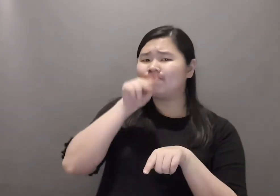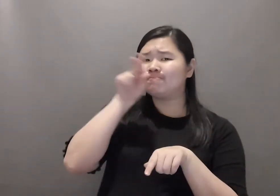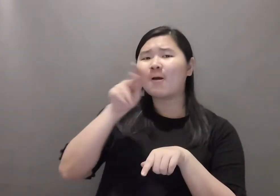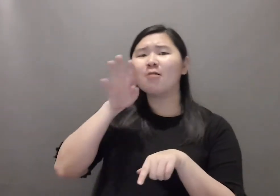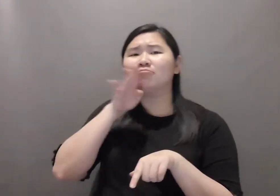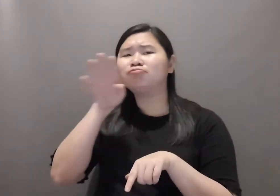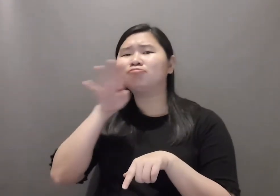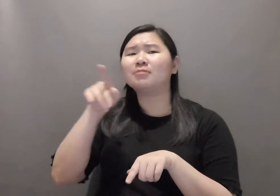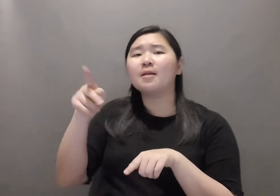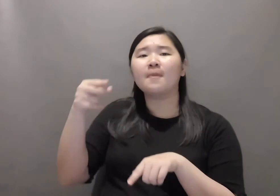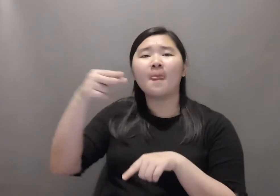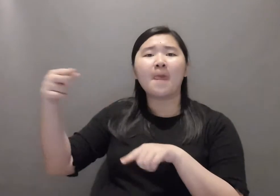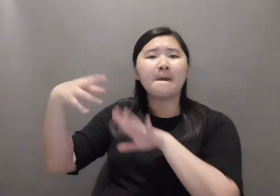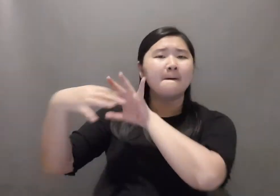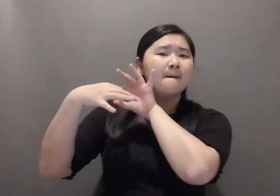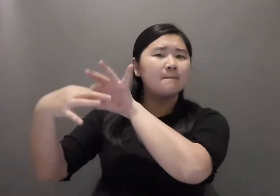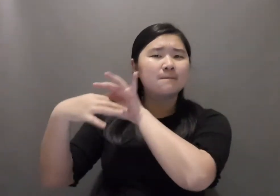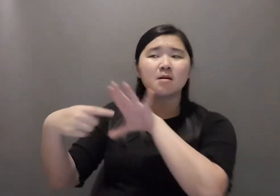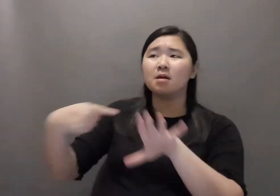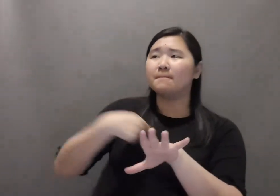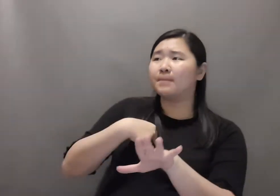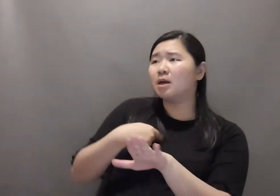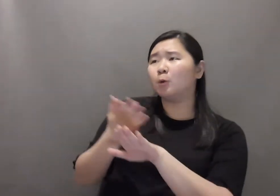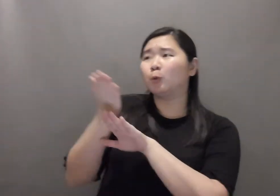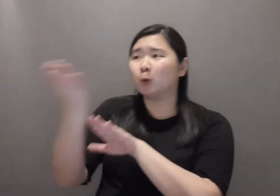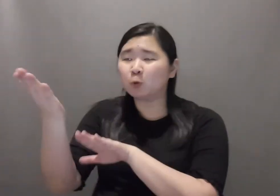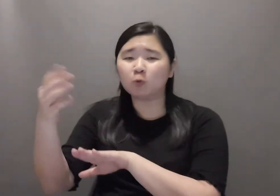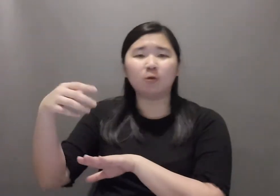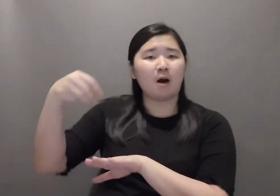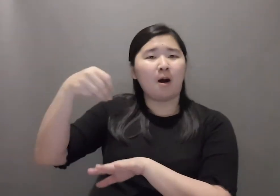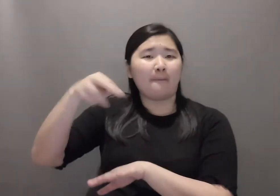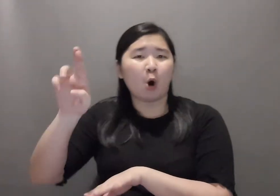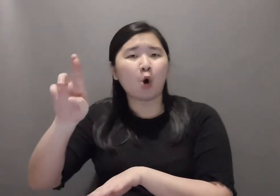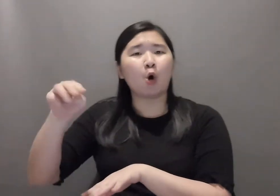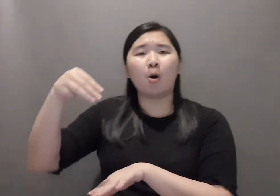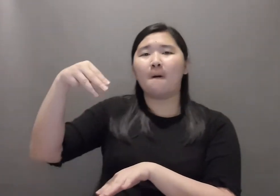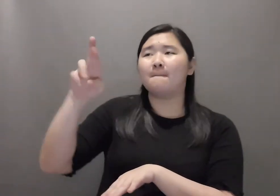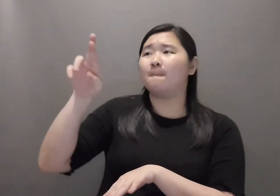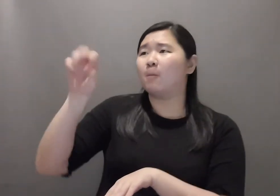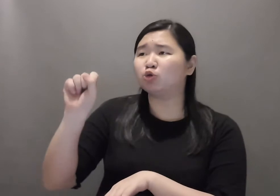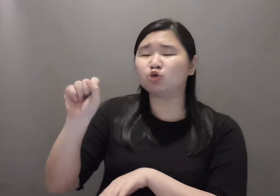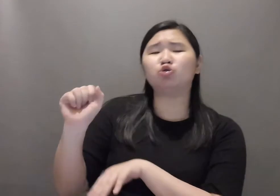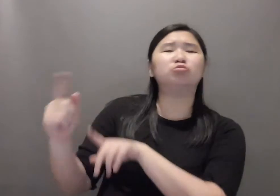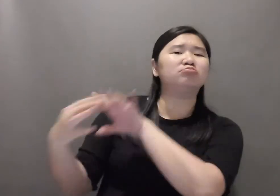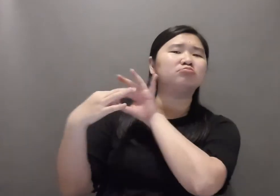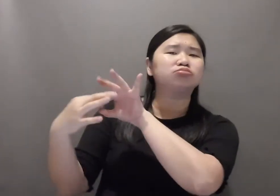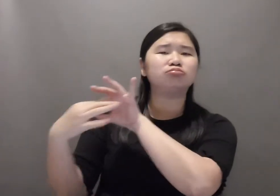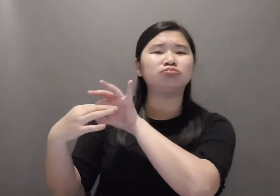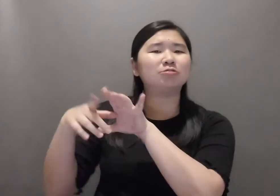Hearing speakers use names to maintain connections during a conversation.